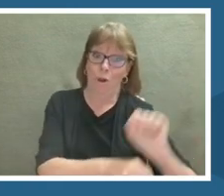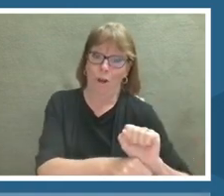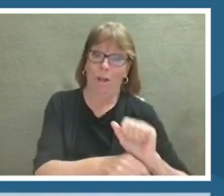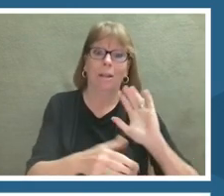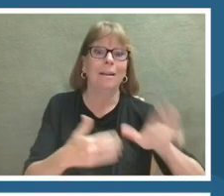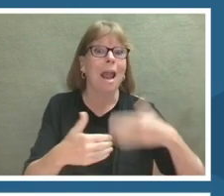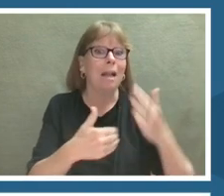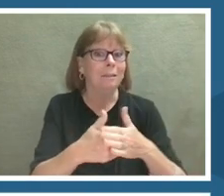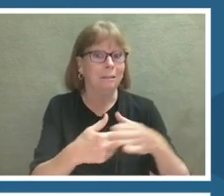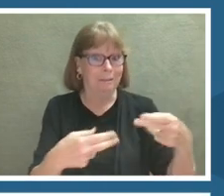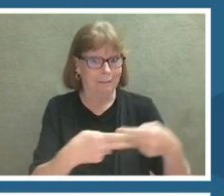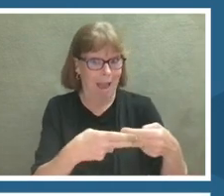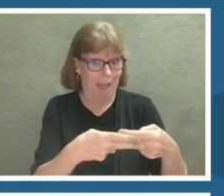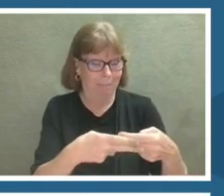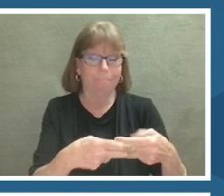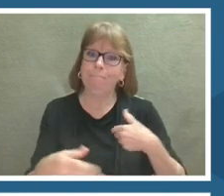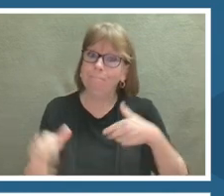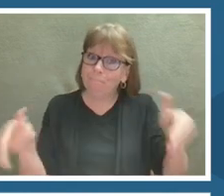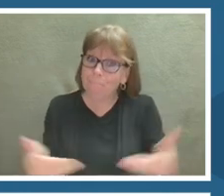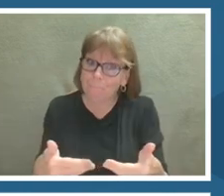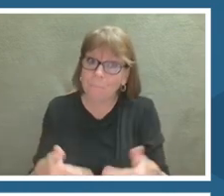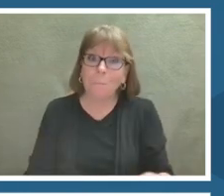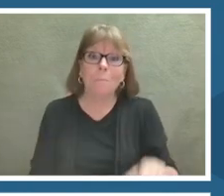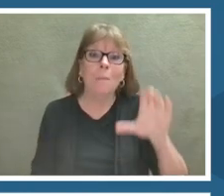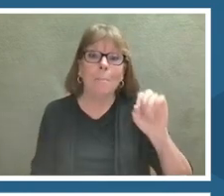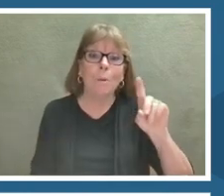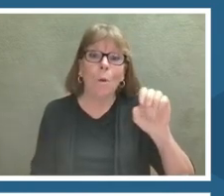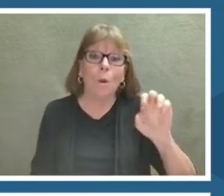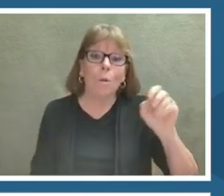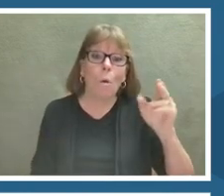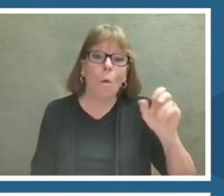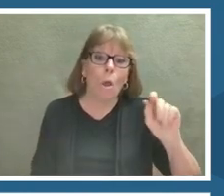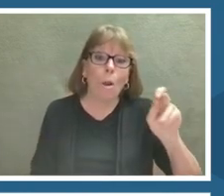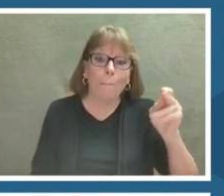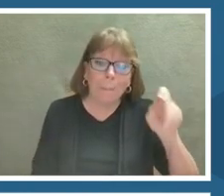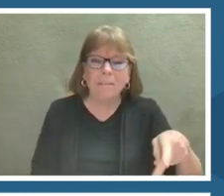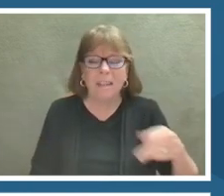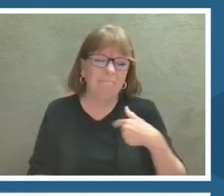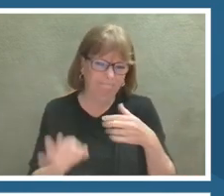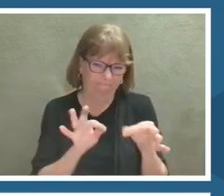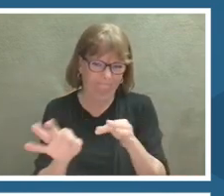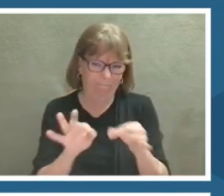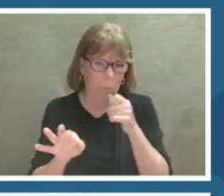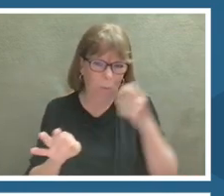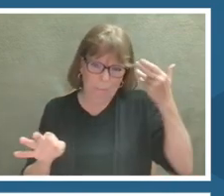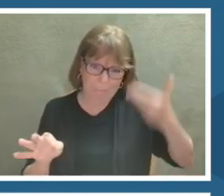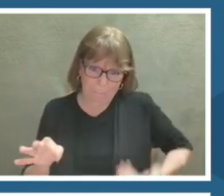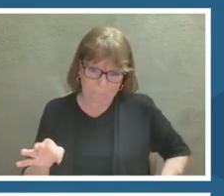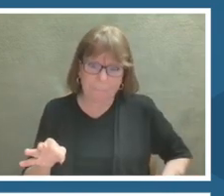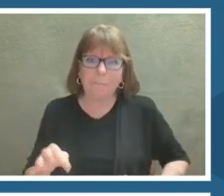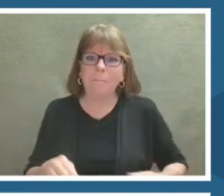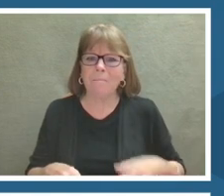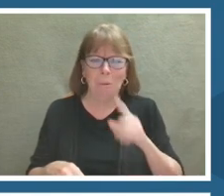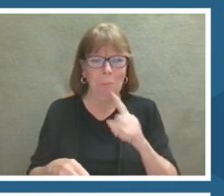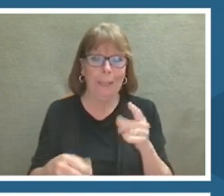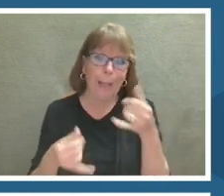My name is Cody Coltharp. I'm a goofy looking Caucasian male.